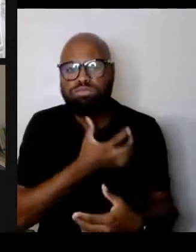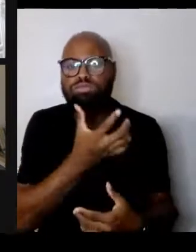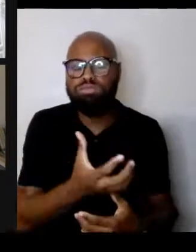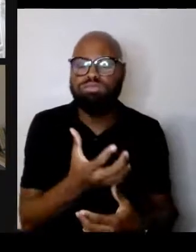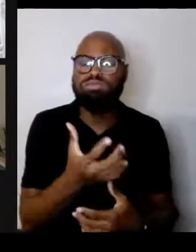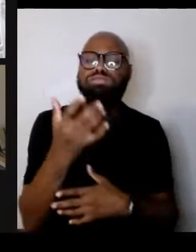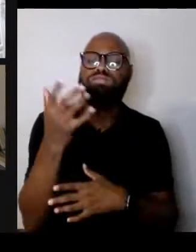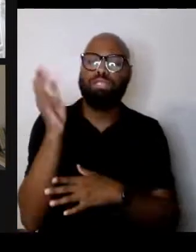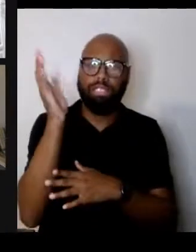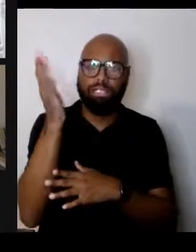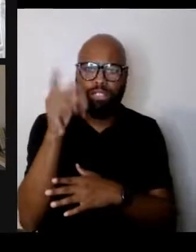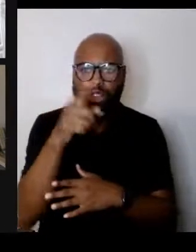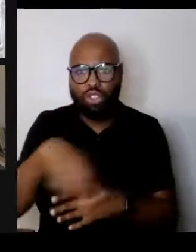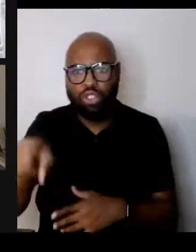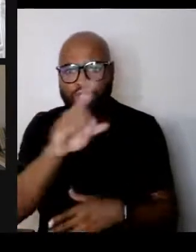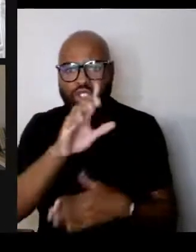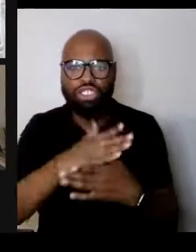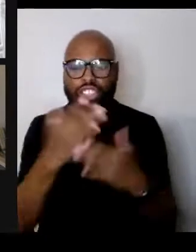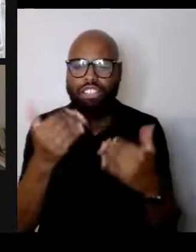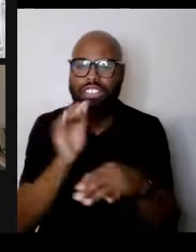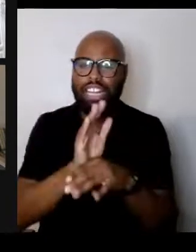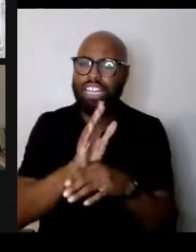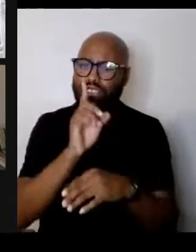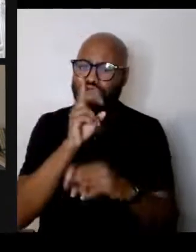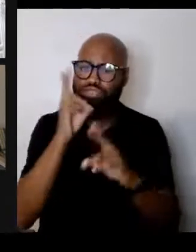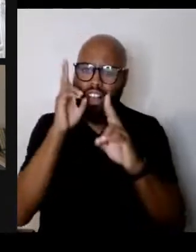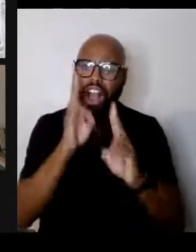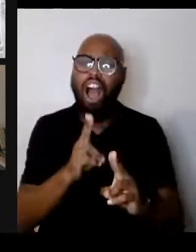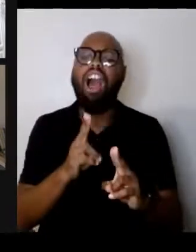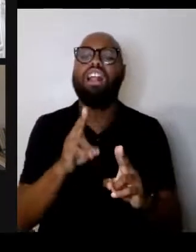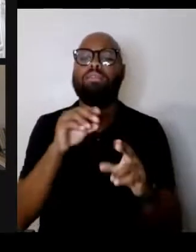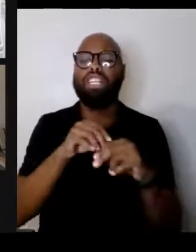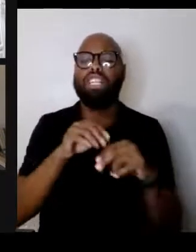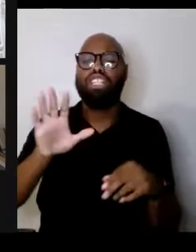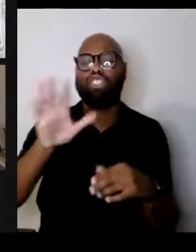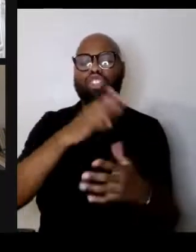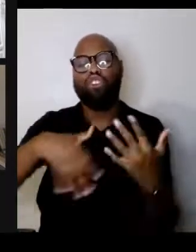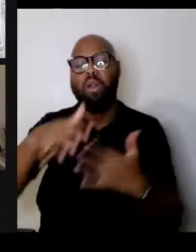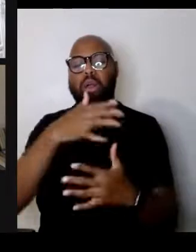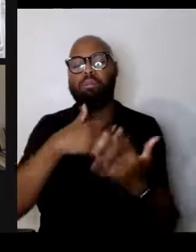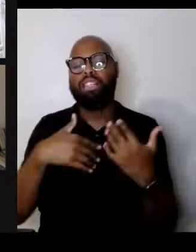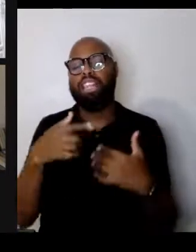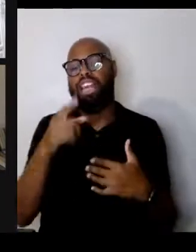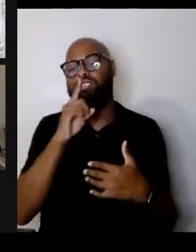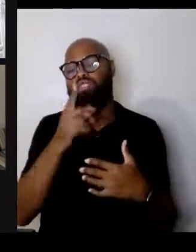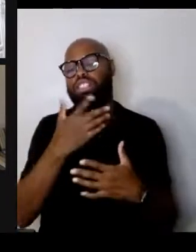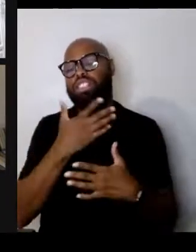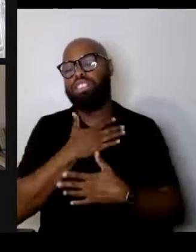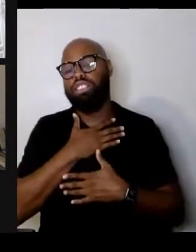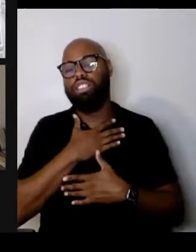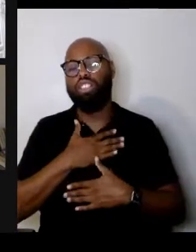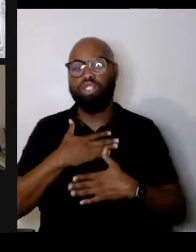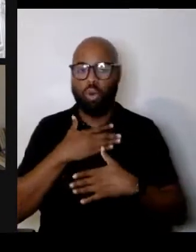It's a real honor to be in your company and just a joy at the same time. So thank you.